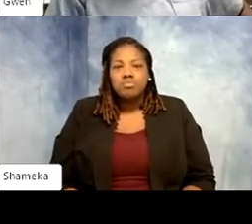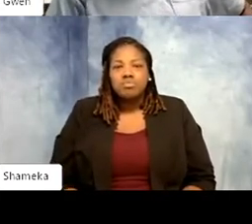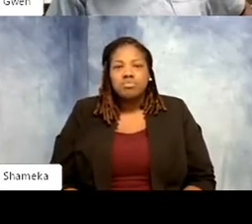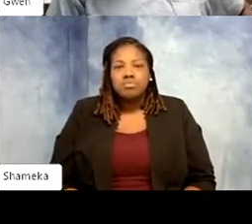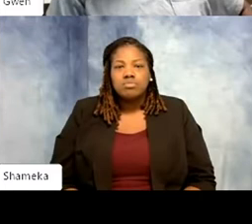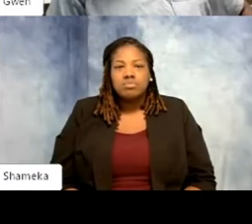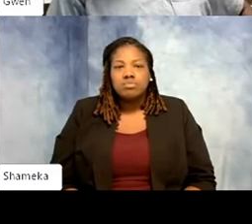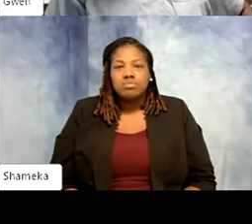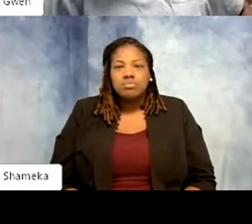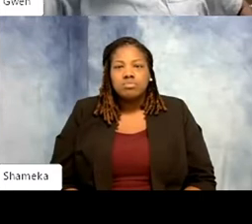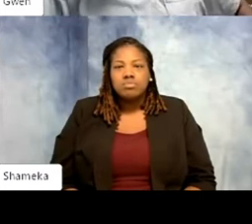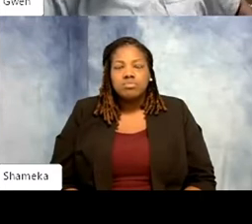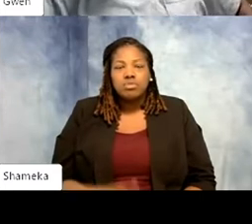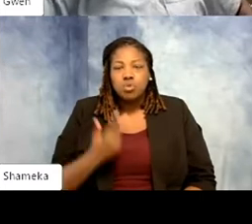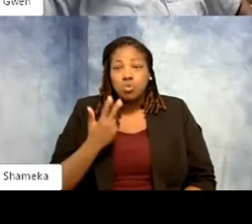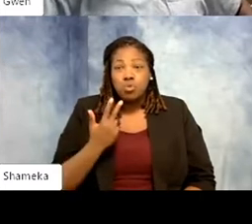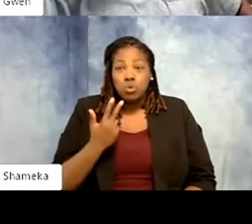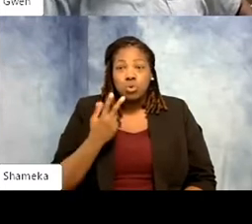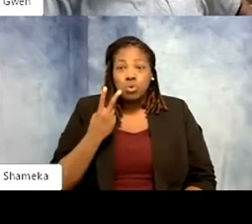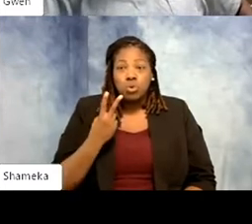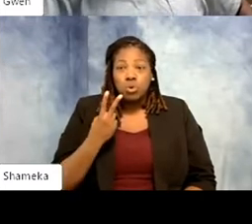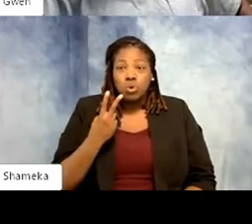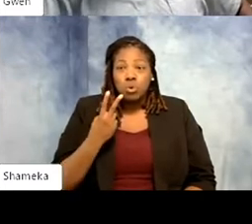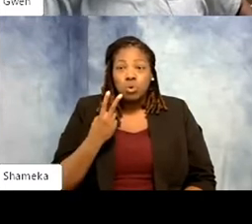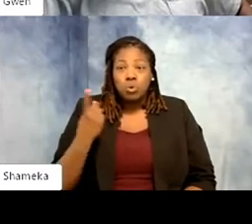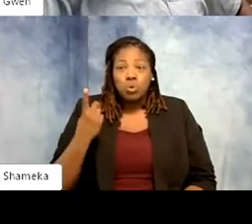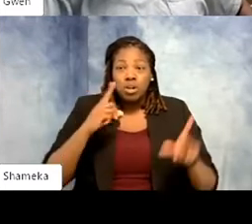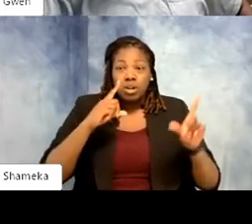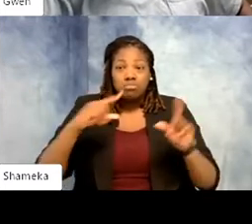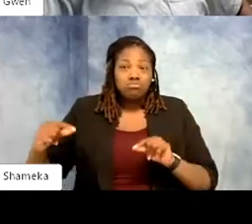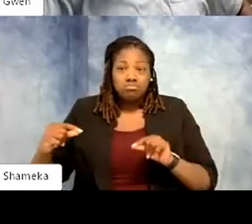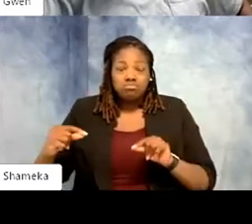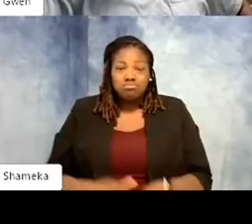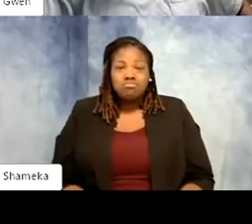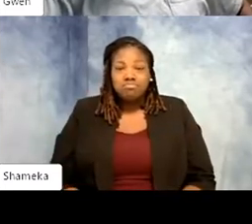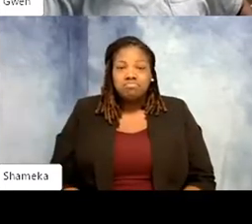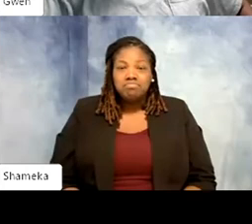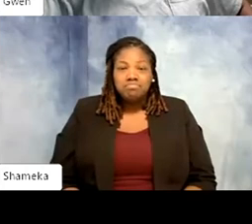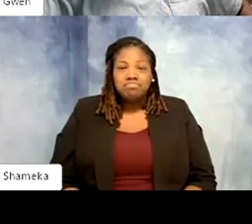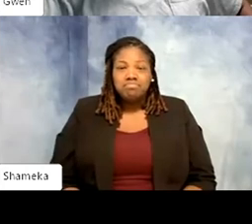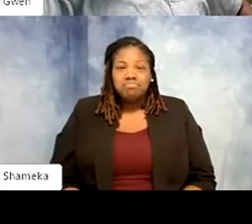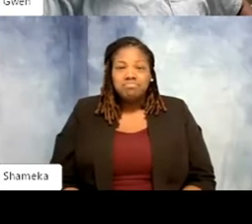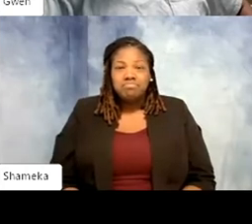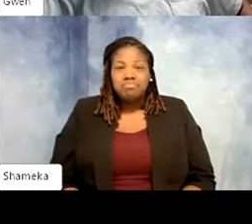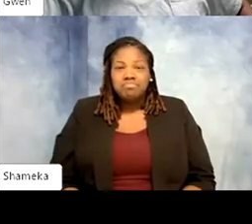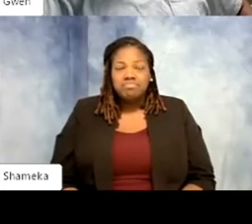Closing it in three, two, one. Alright I'll share these results.